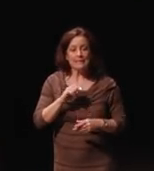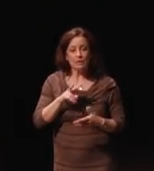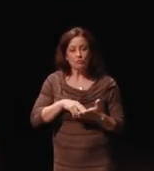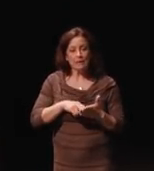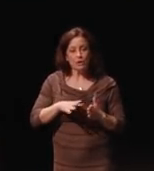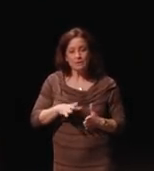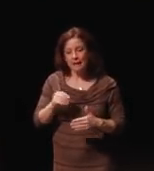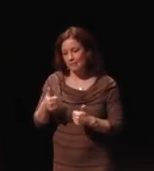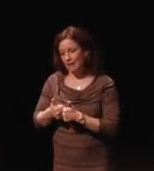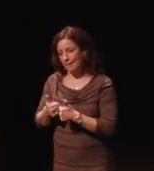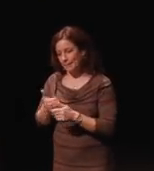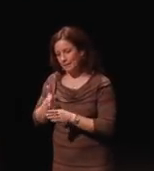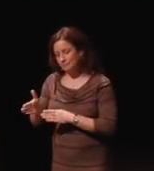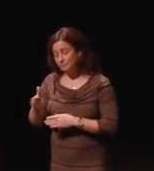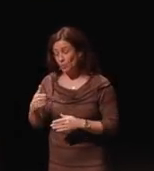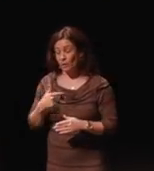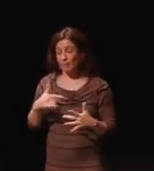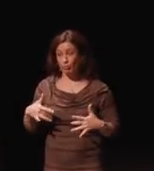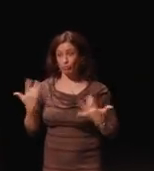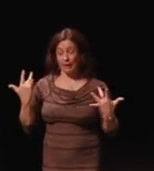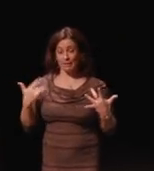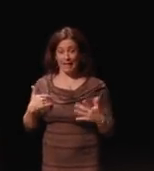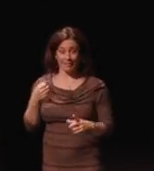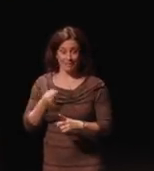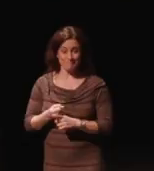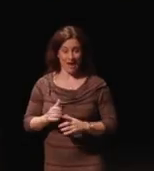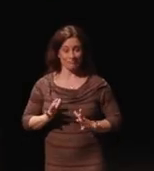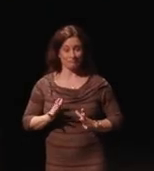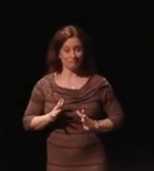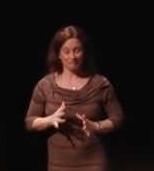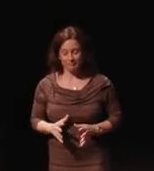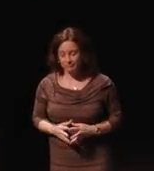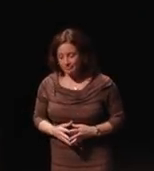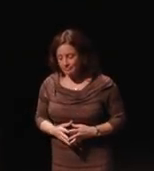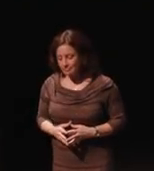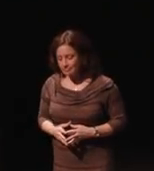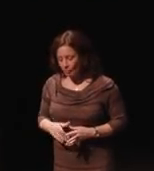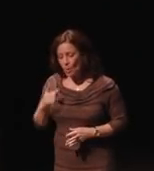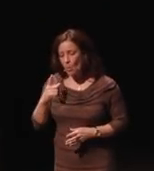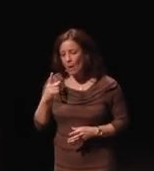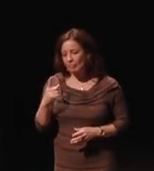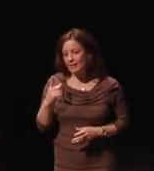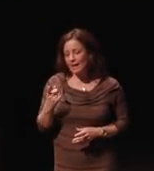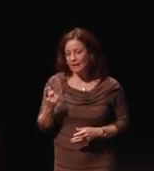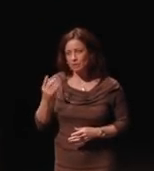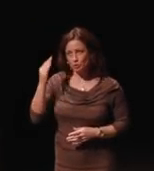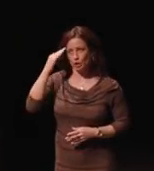We've been thrilled that it has had an impact. But one of the things you should know right off the bat,